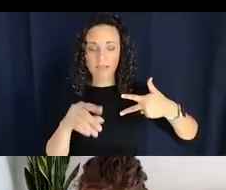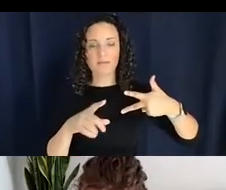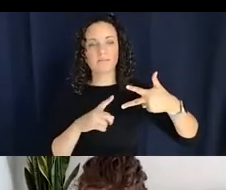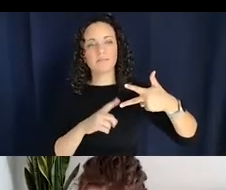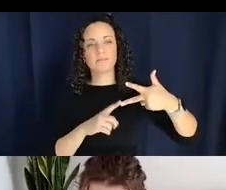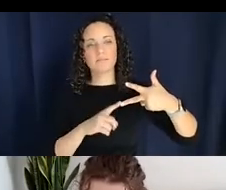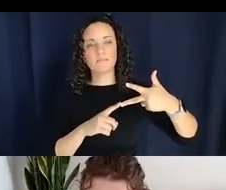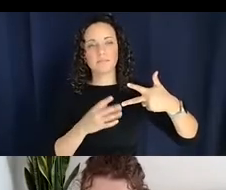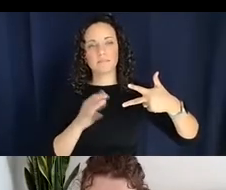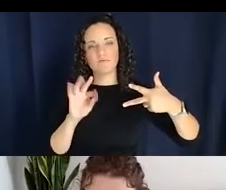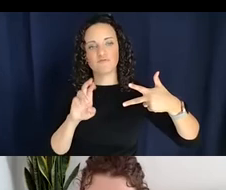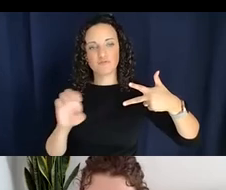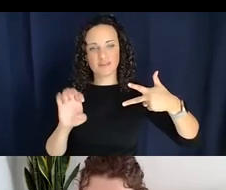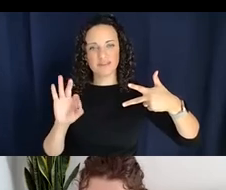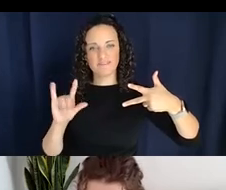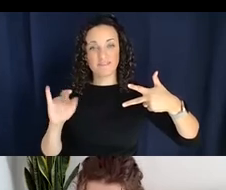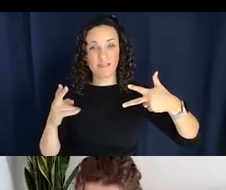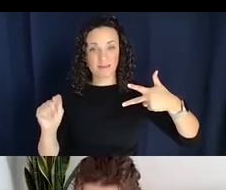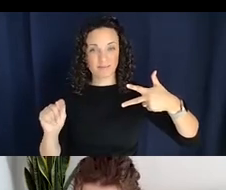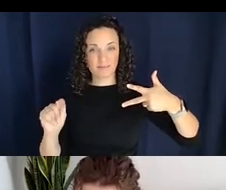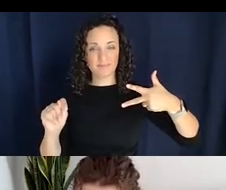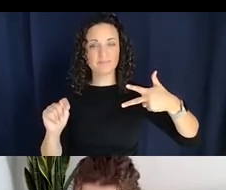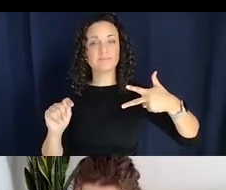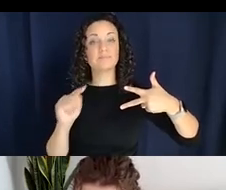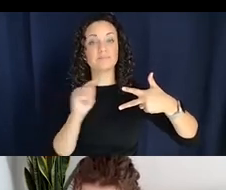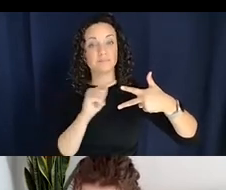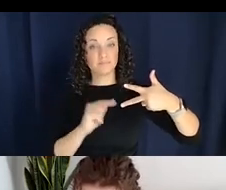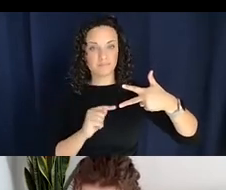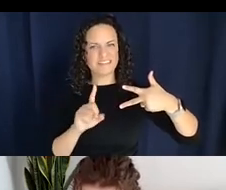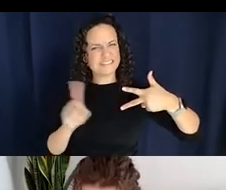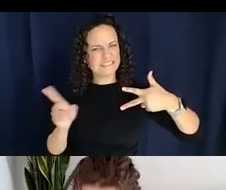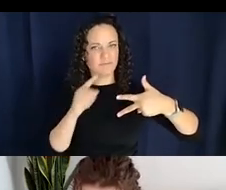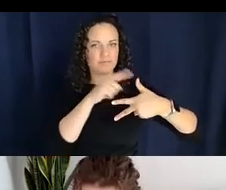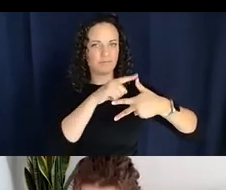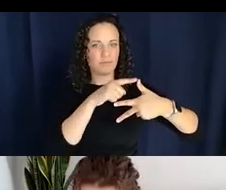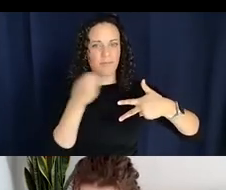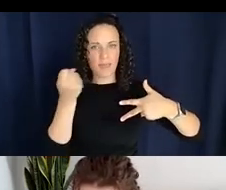And the reason why these are distinctive from the handling type is because their stems are